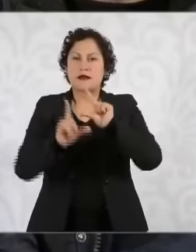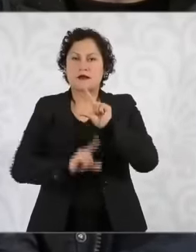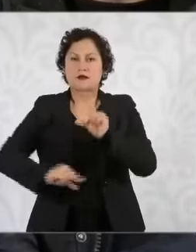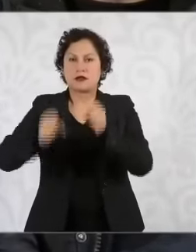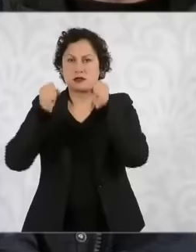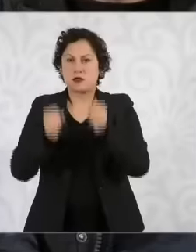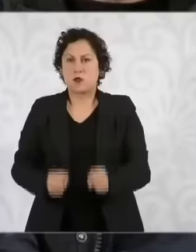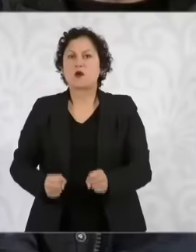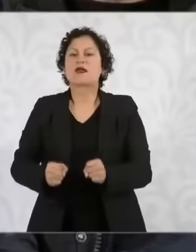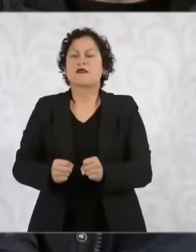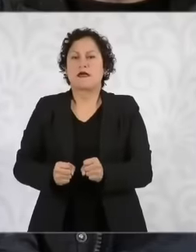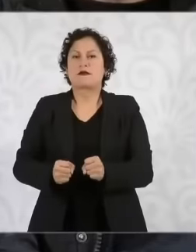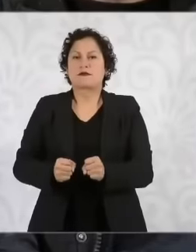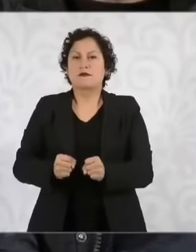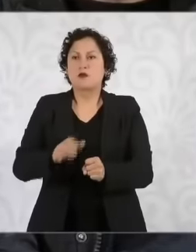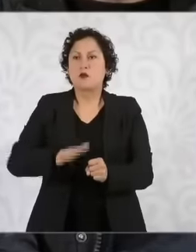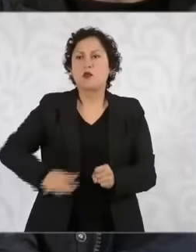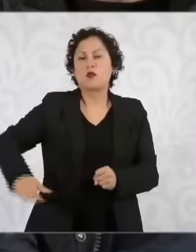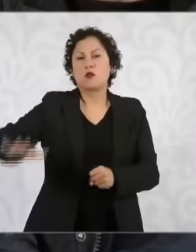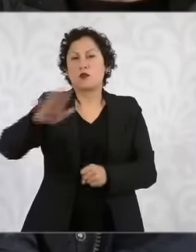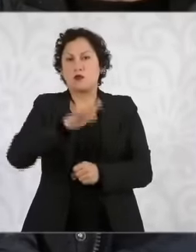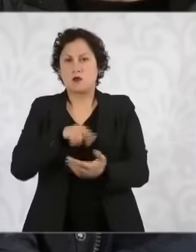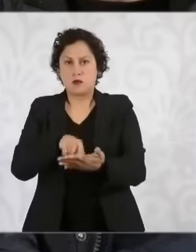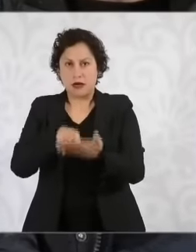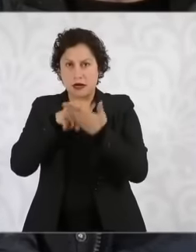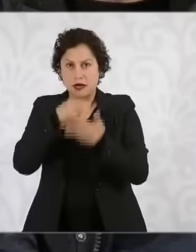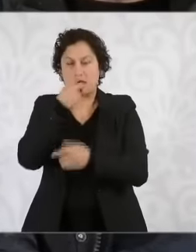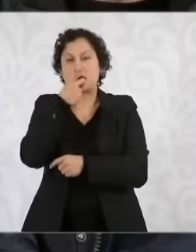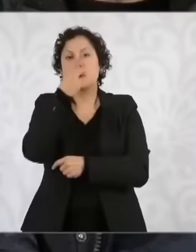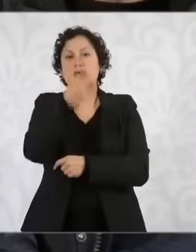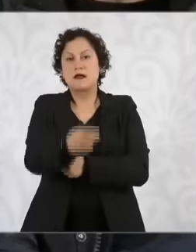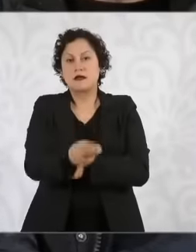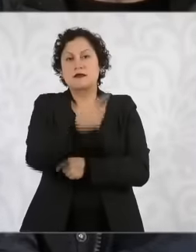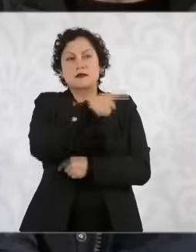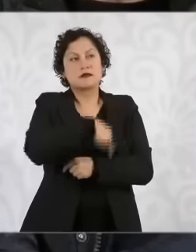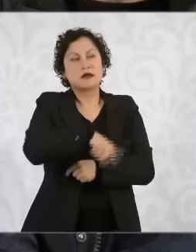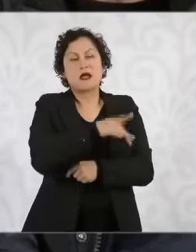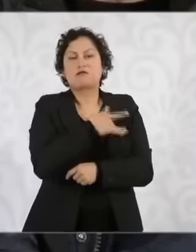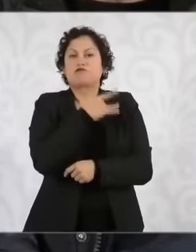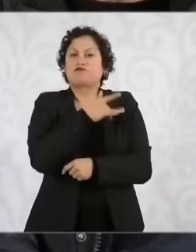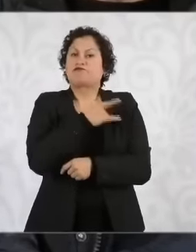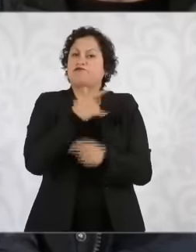quarter increased the perception of insecurity for the population in different